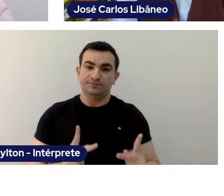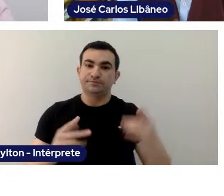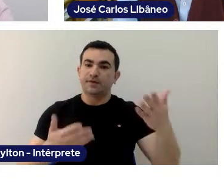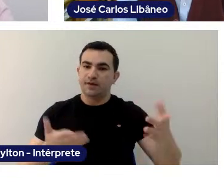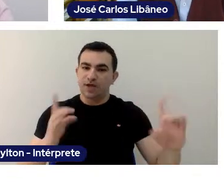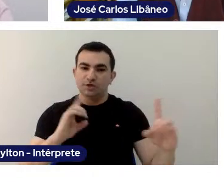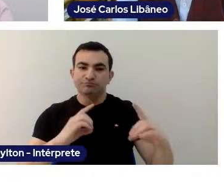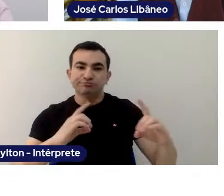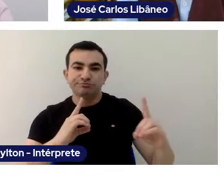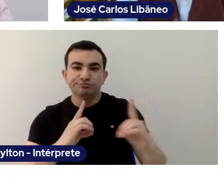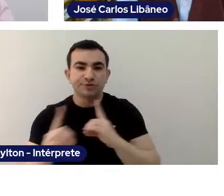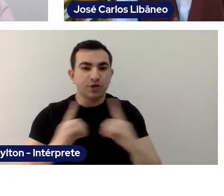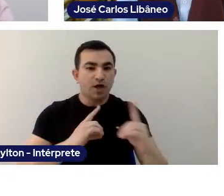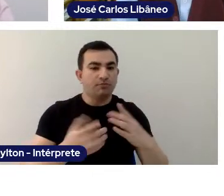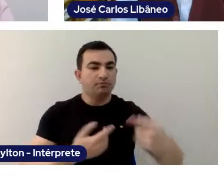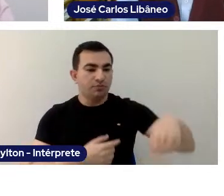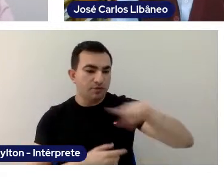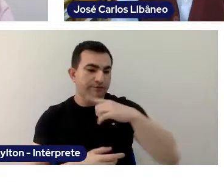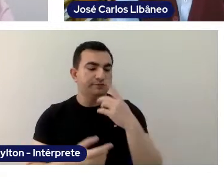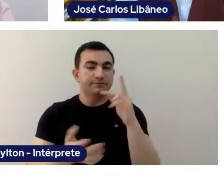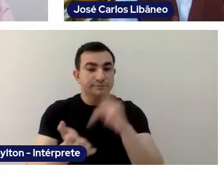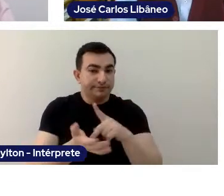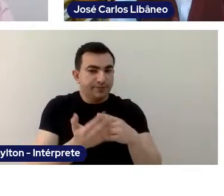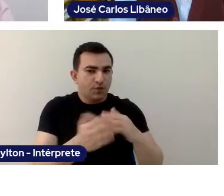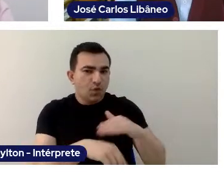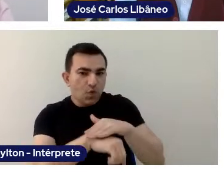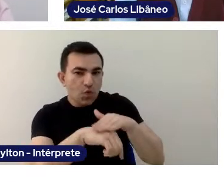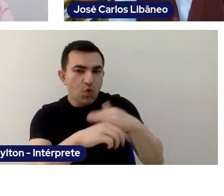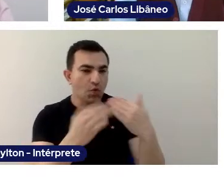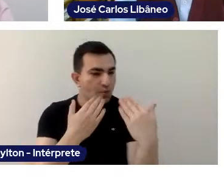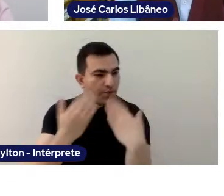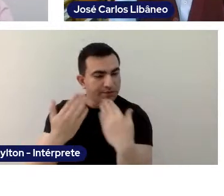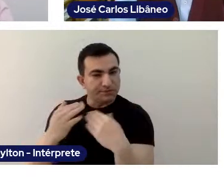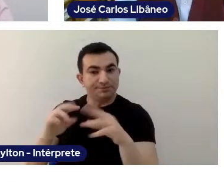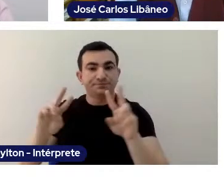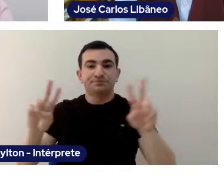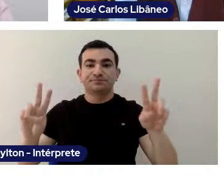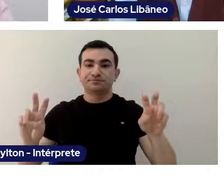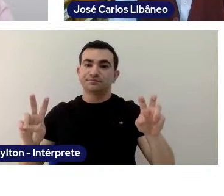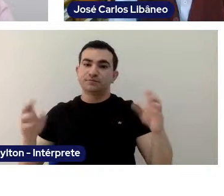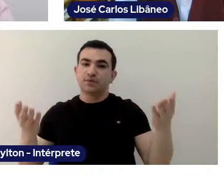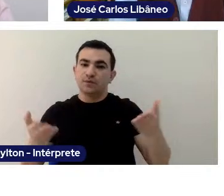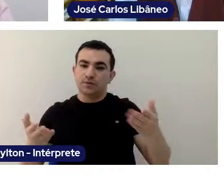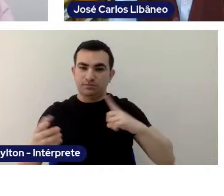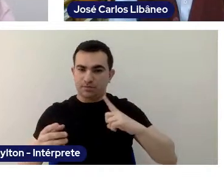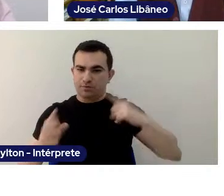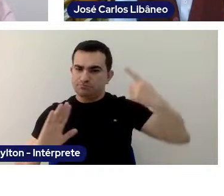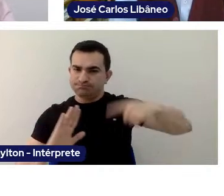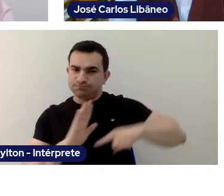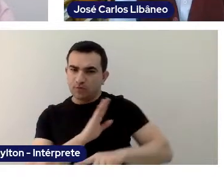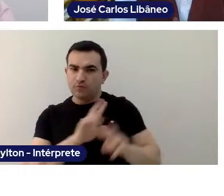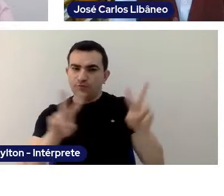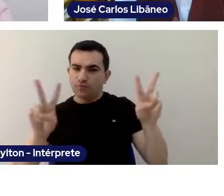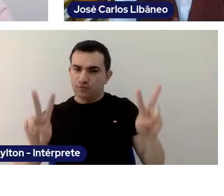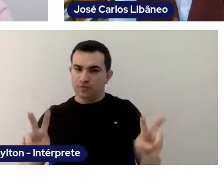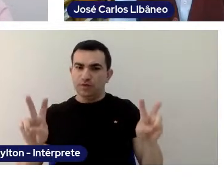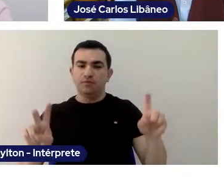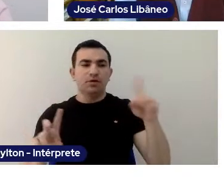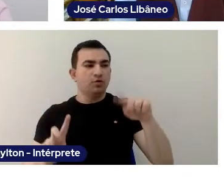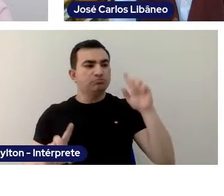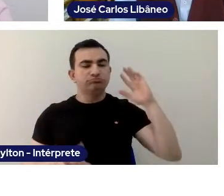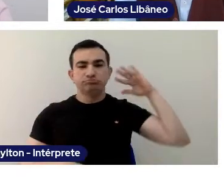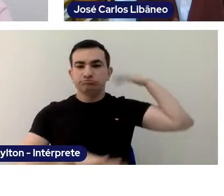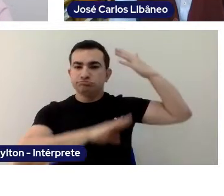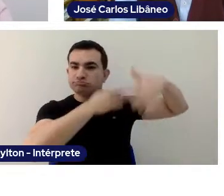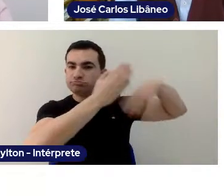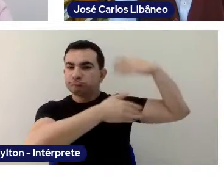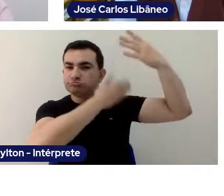it is more of a talk, and our theme this afternoon is a very profound one that needs a lot of historical context for our education.